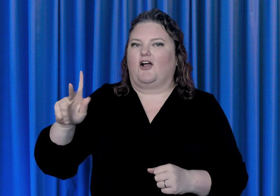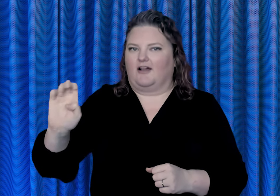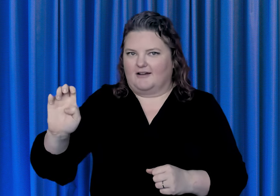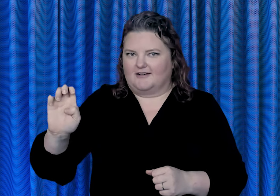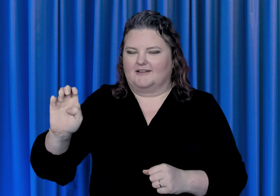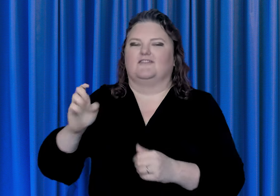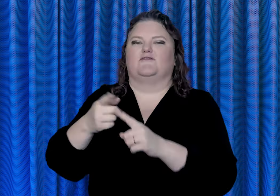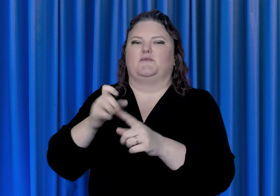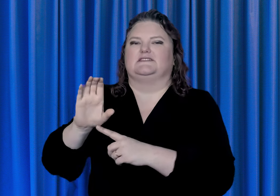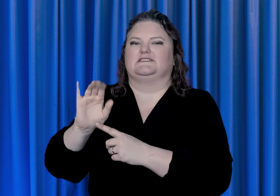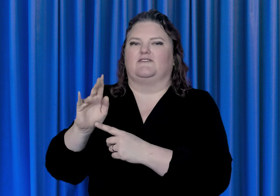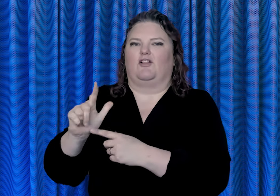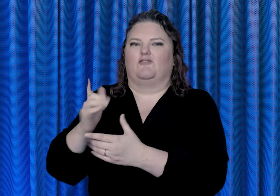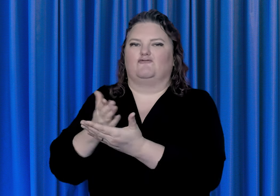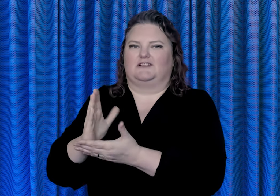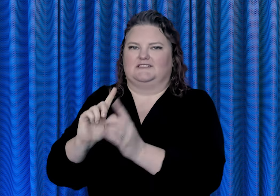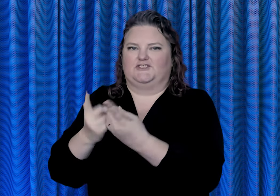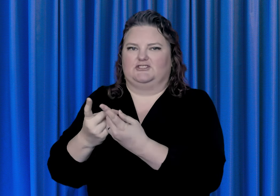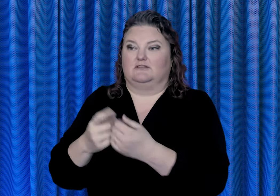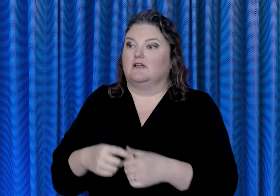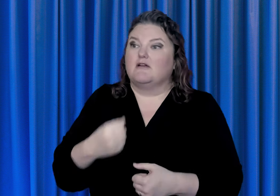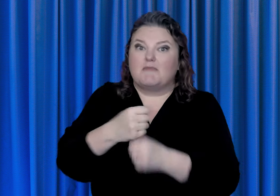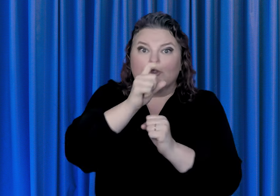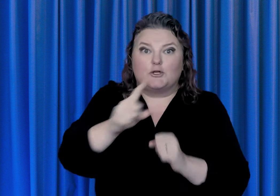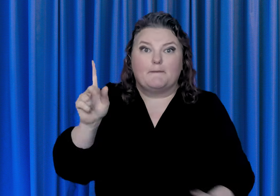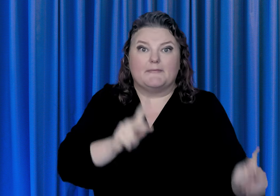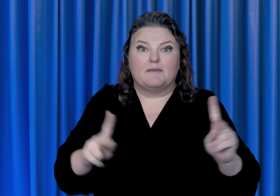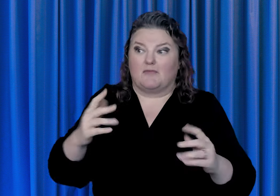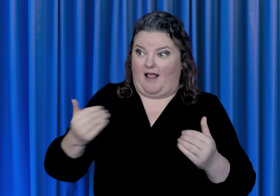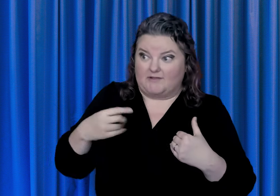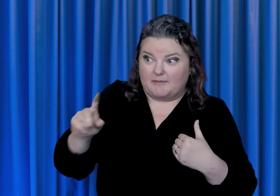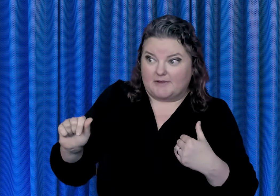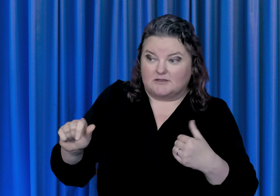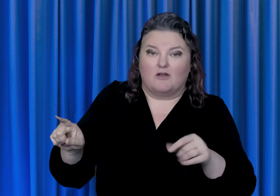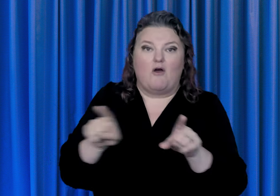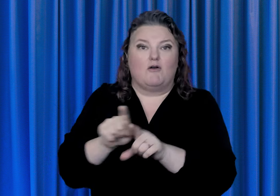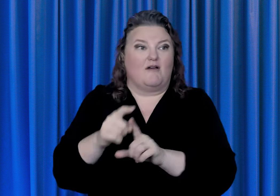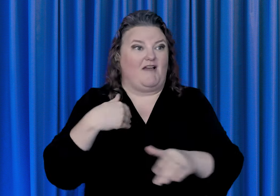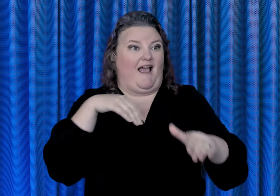ensure that people with disabilities have equal access to a full range of government services